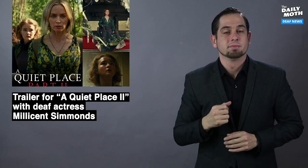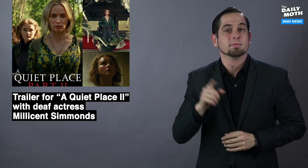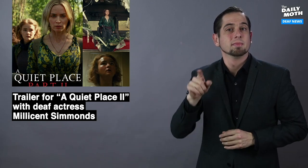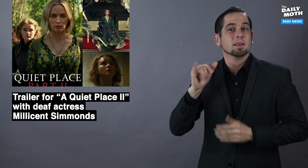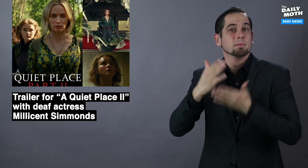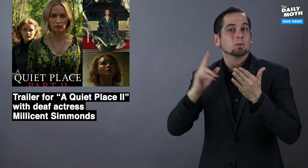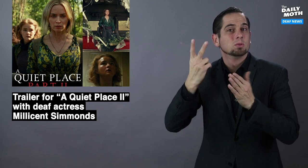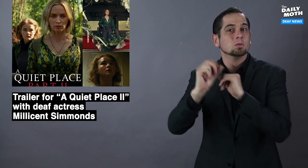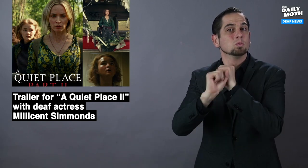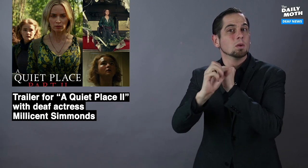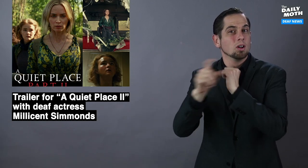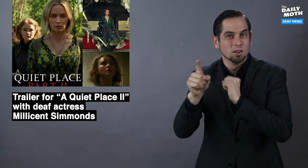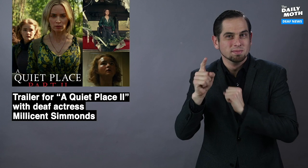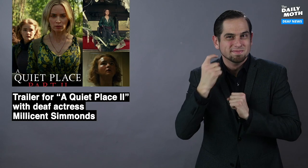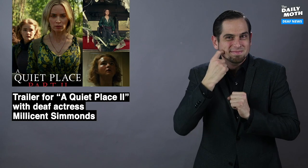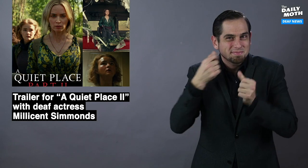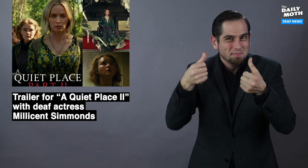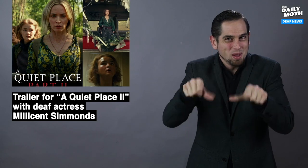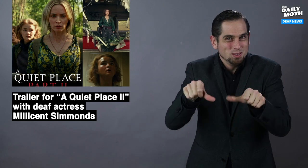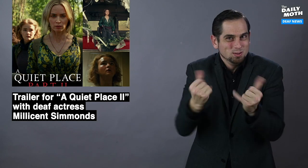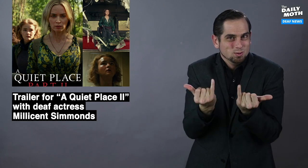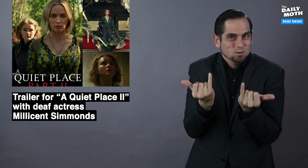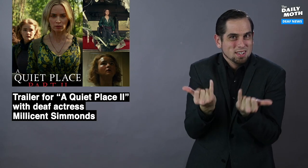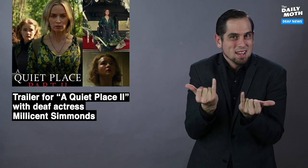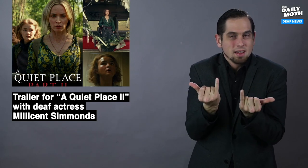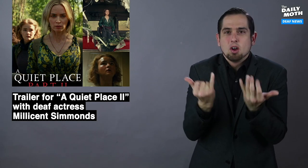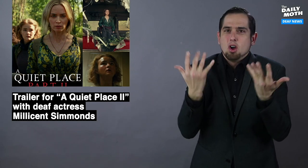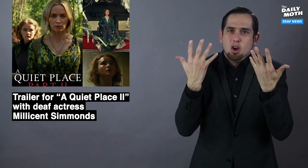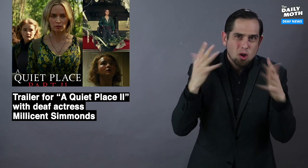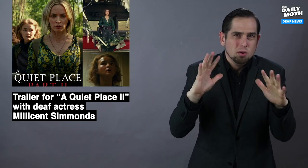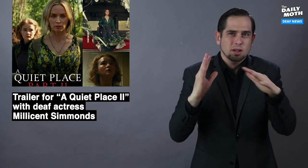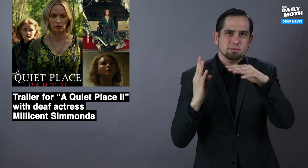The sequel's trailer was only posted today but it already